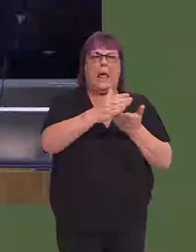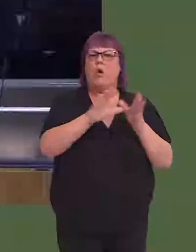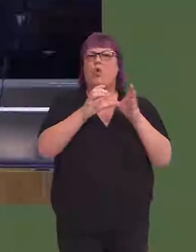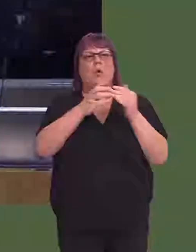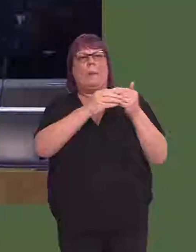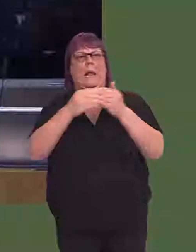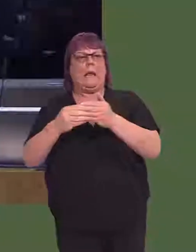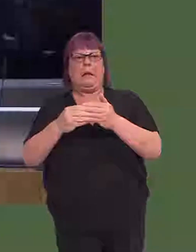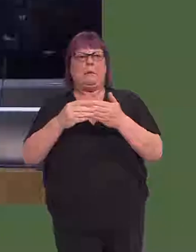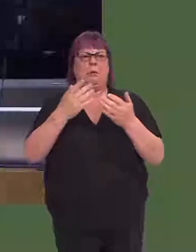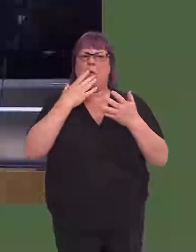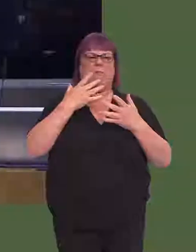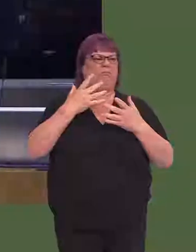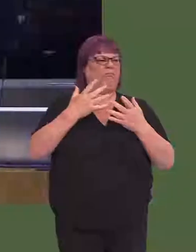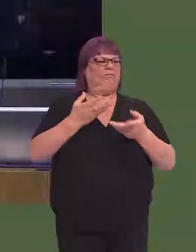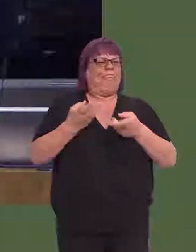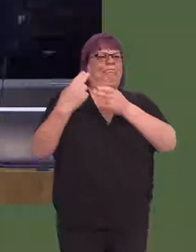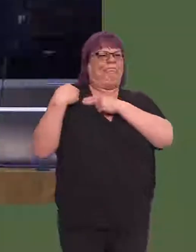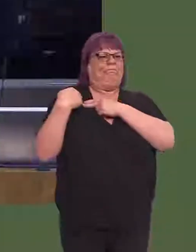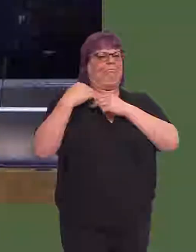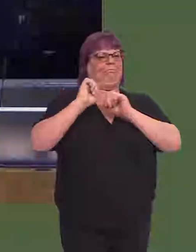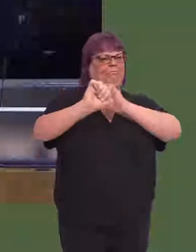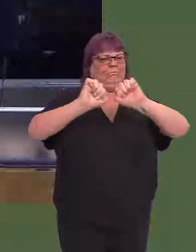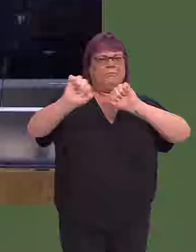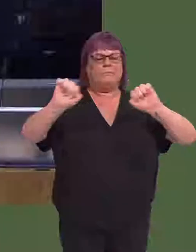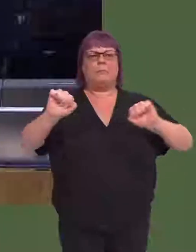yet appear to be clear on accountability outside their own divisions, and are yet to deliver